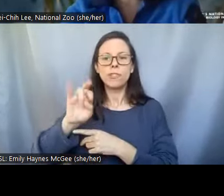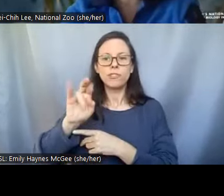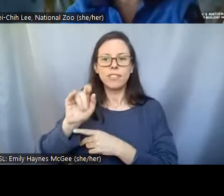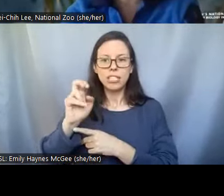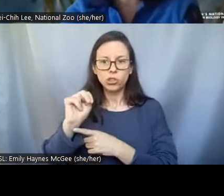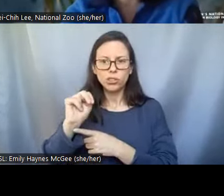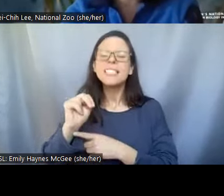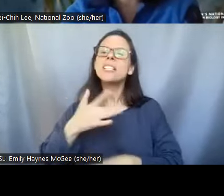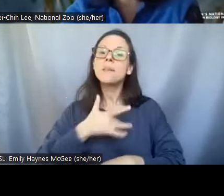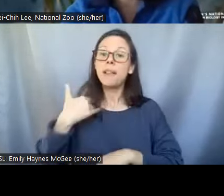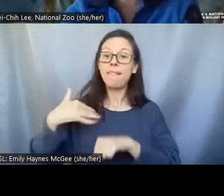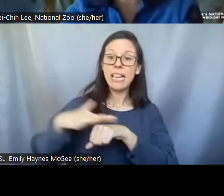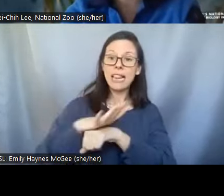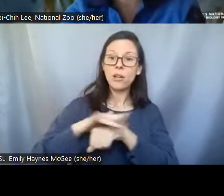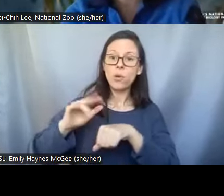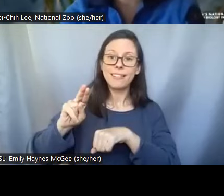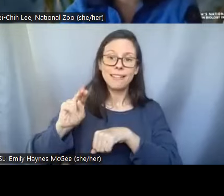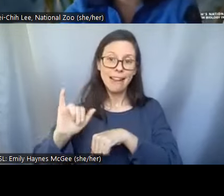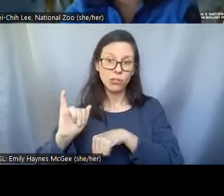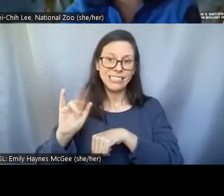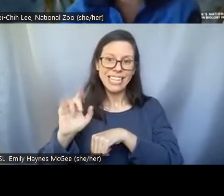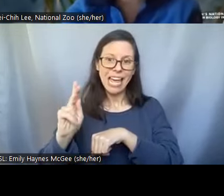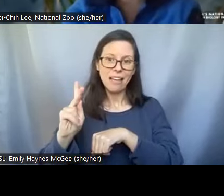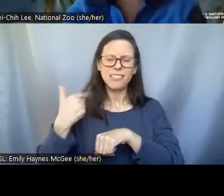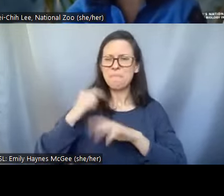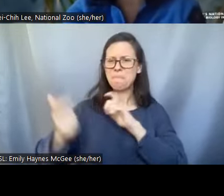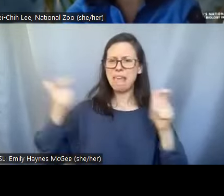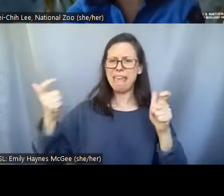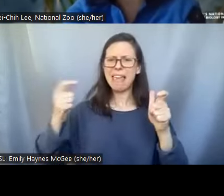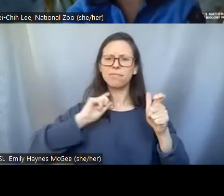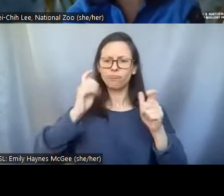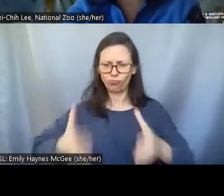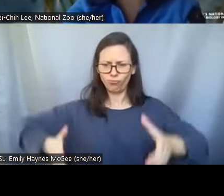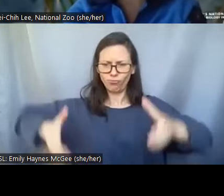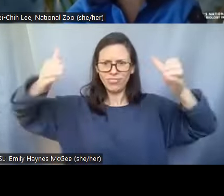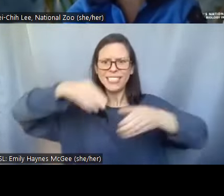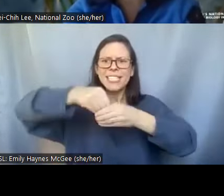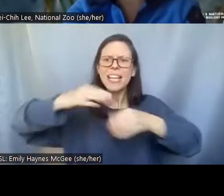nitrogen tanks so they are this huge tank with liquid nitrogen that can provide a very stable